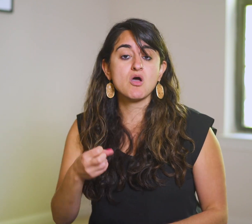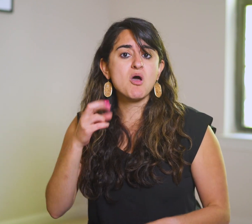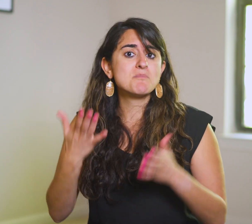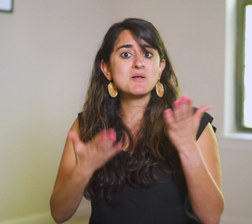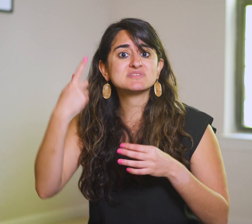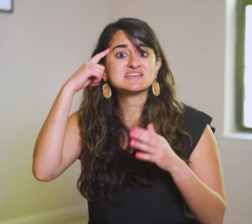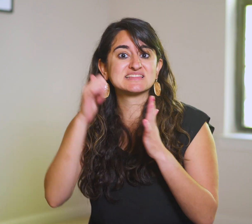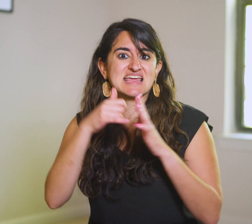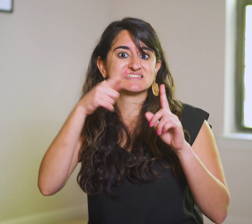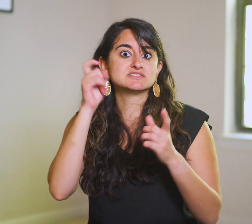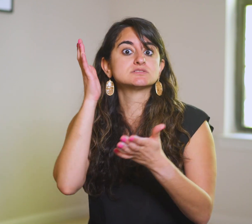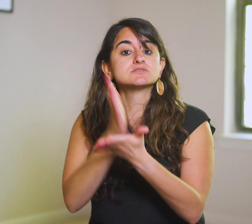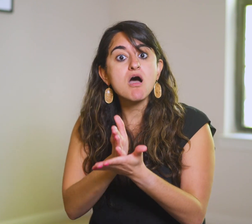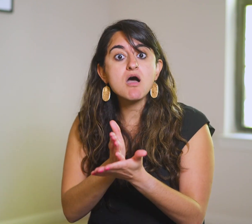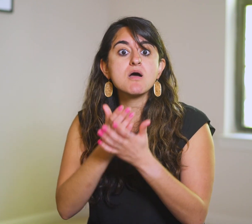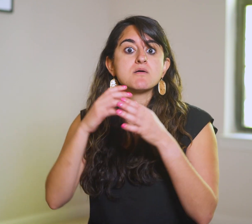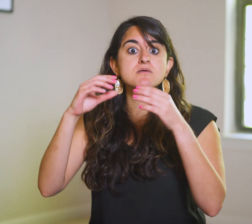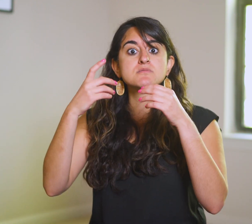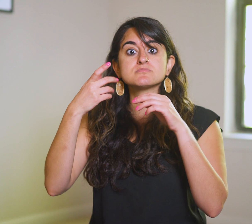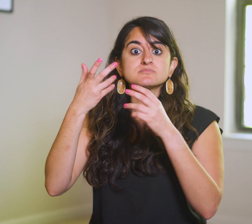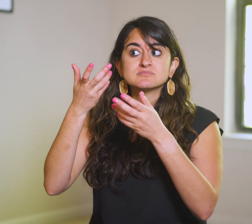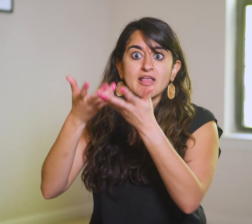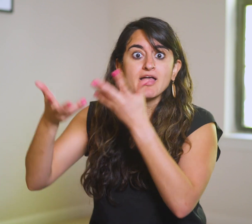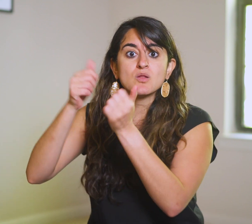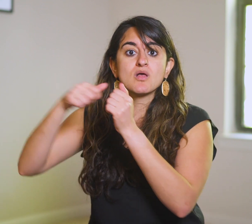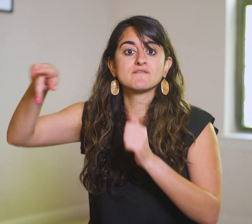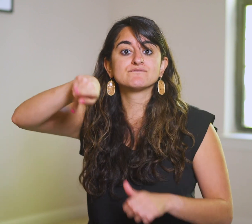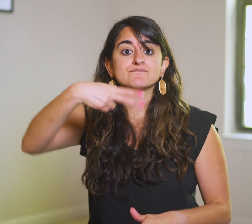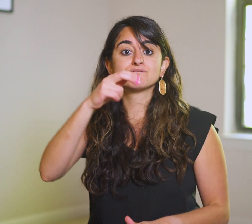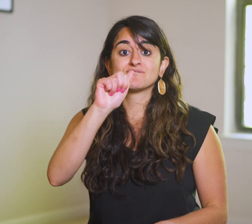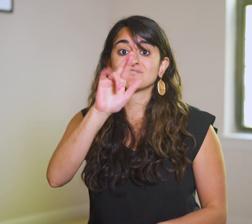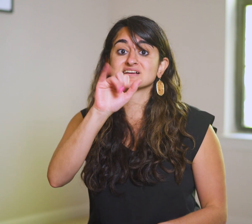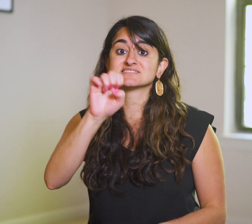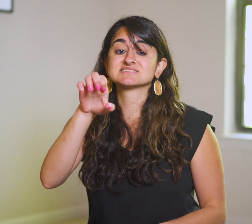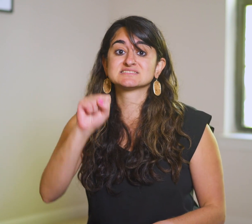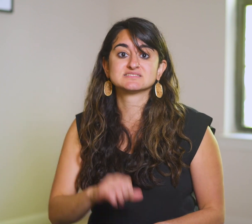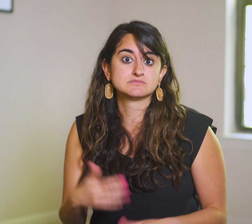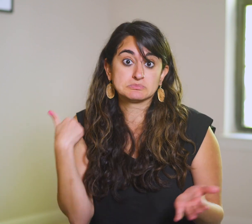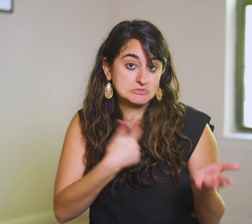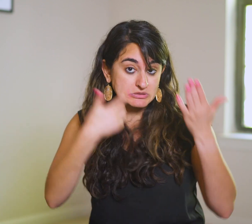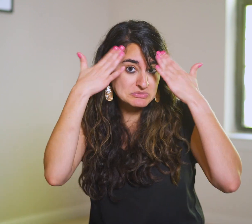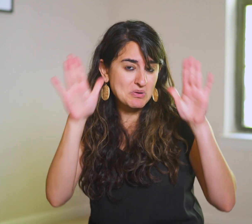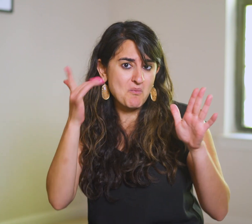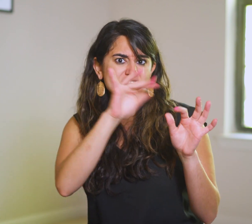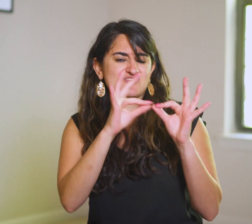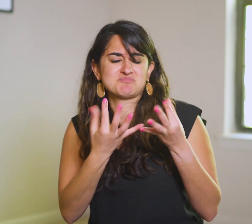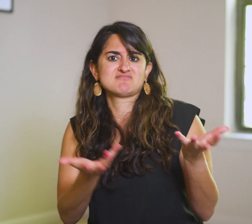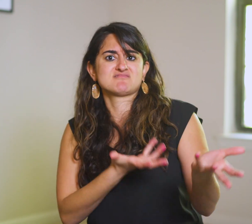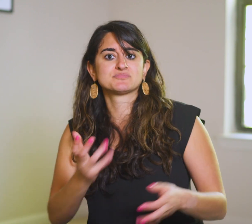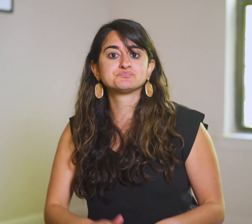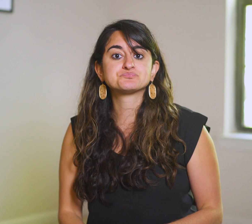or think He needs to stop inciting the Pharisees—we don’t know.